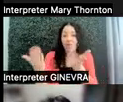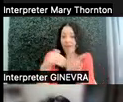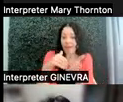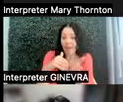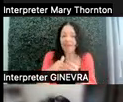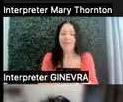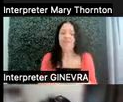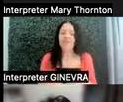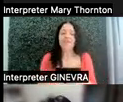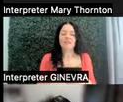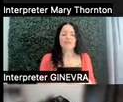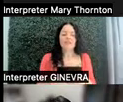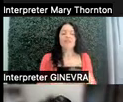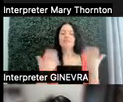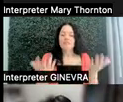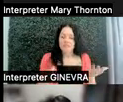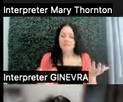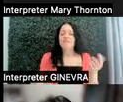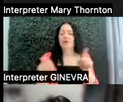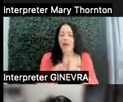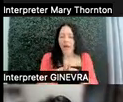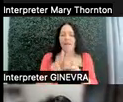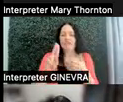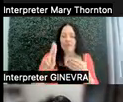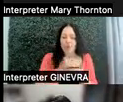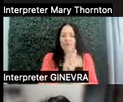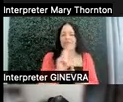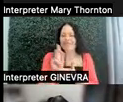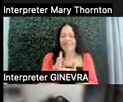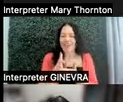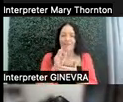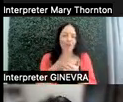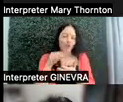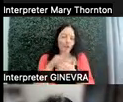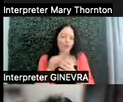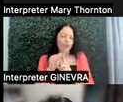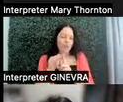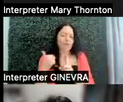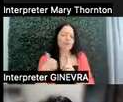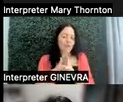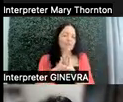And so as Universal Design for Learning reminds us and tells us, we want to try